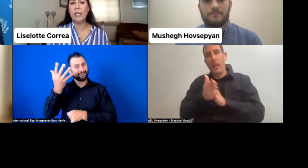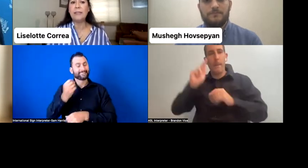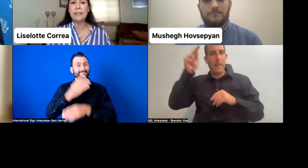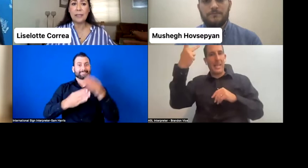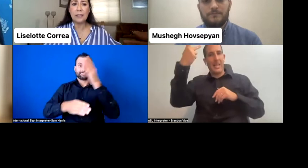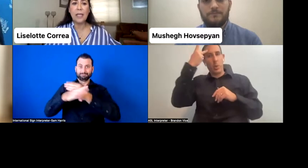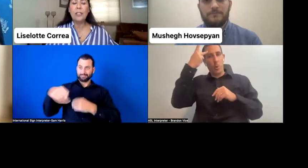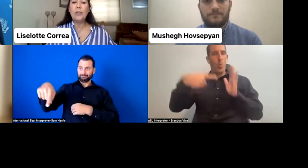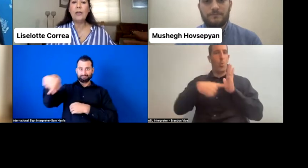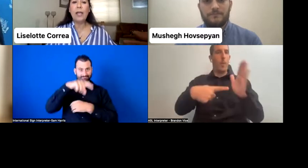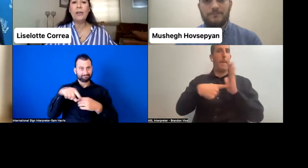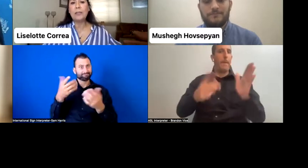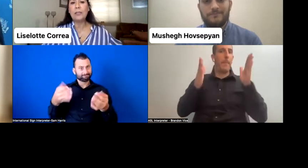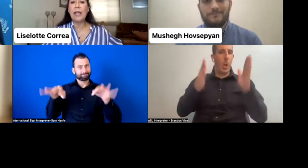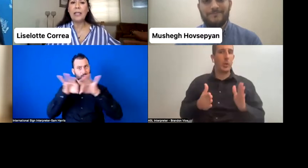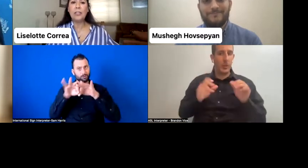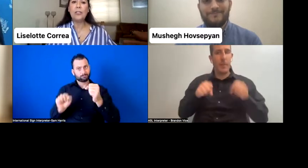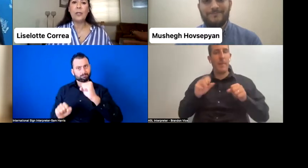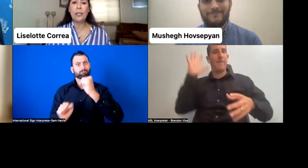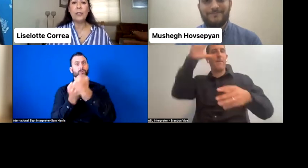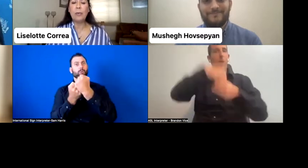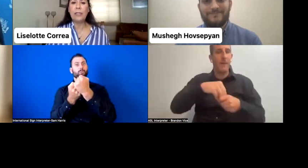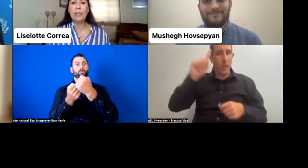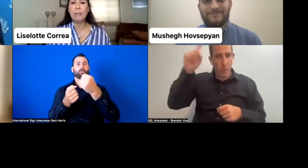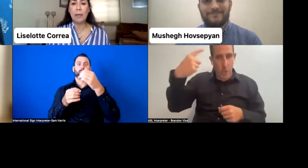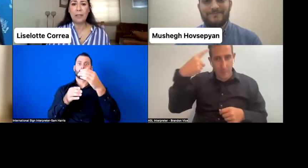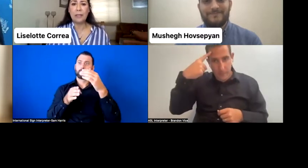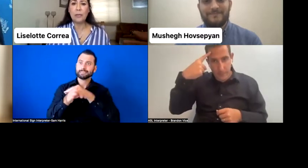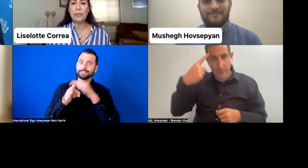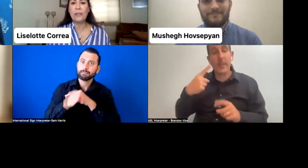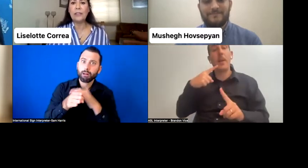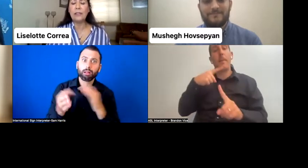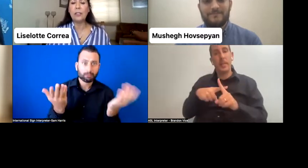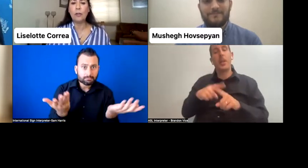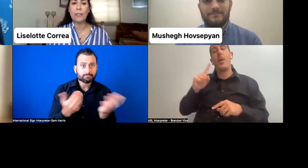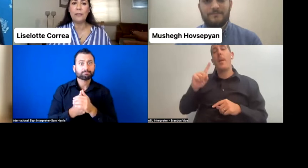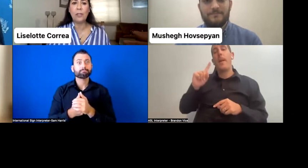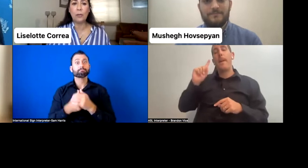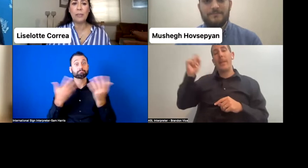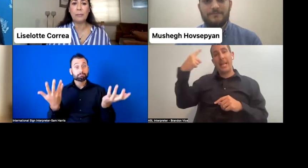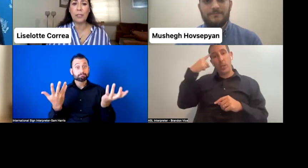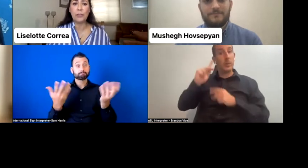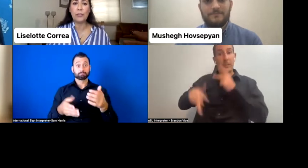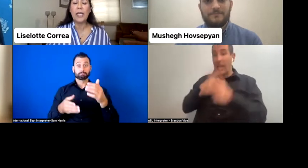And sixth, to carry out actions to link with political parties to consider their normative documents' measures